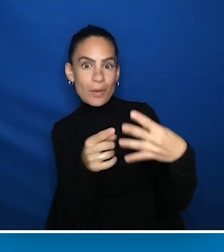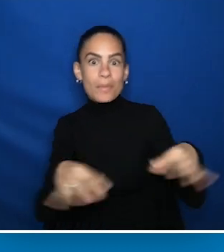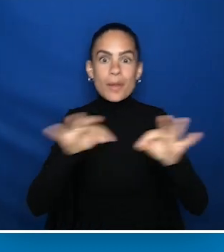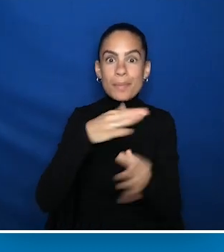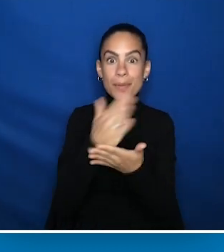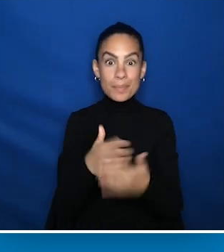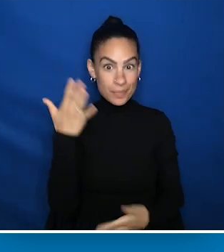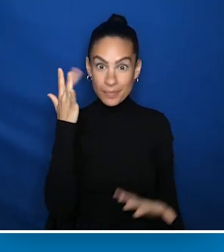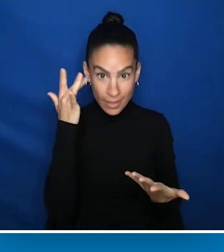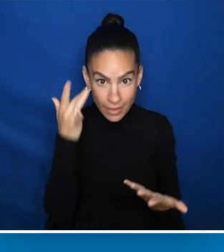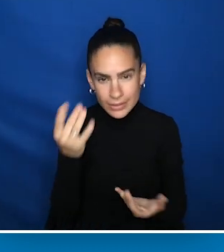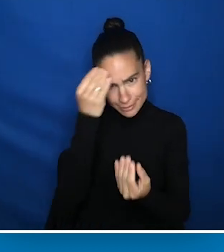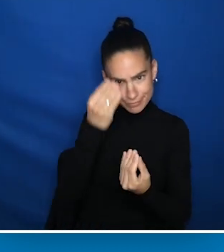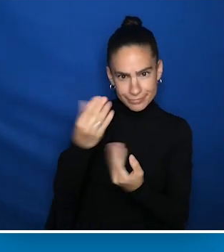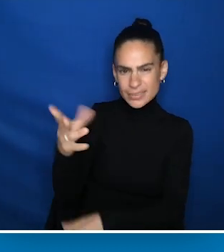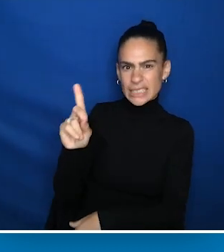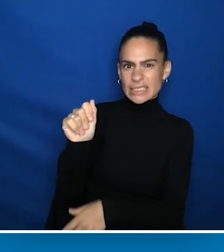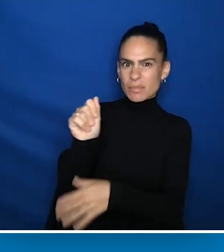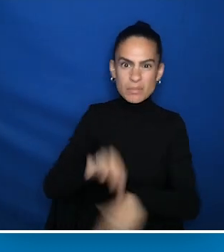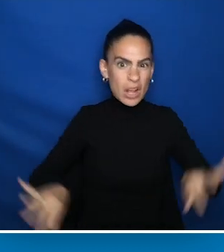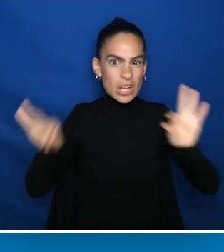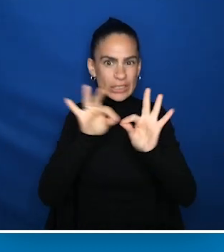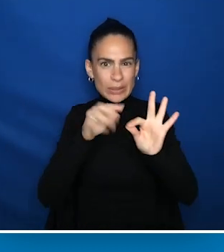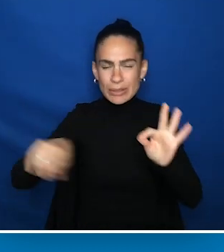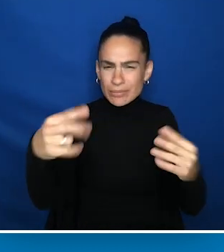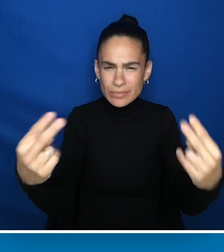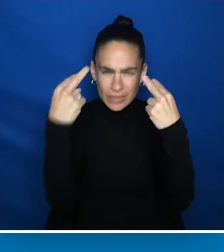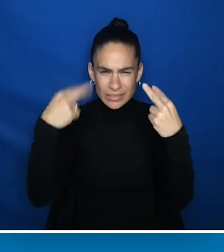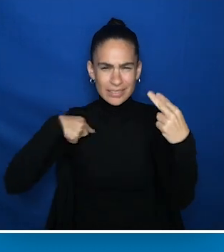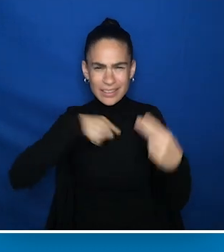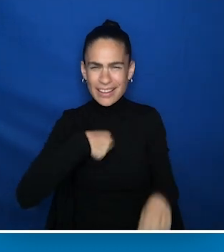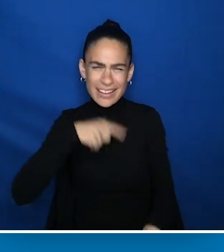Data matters. Which this audience certainly doesn't need to be convinced of.